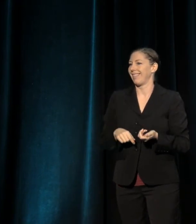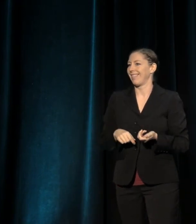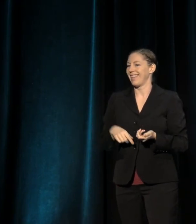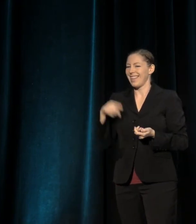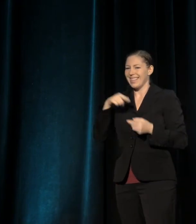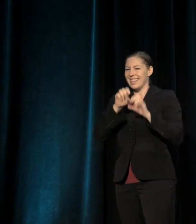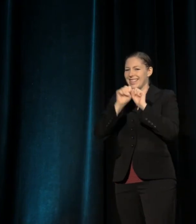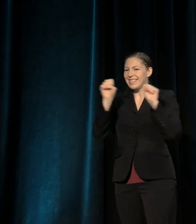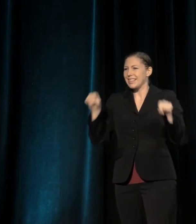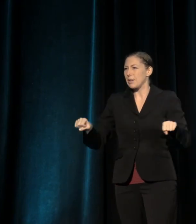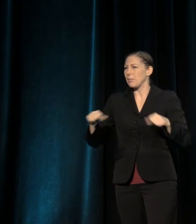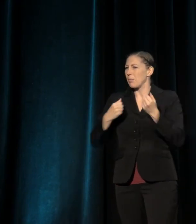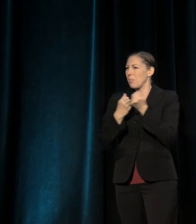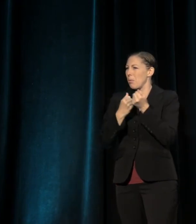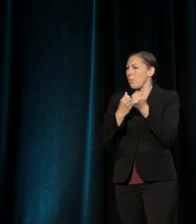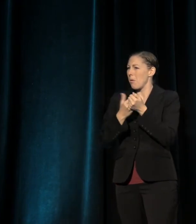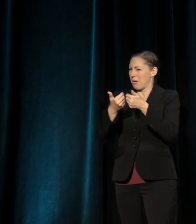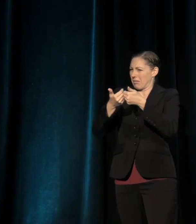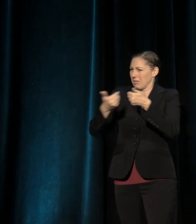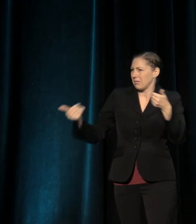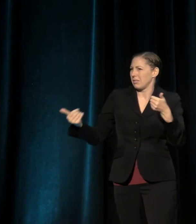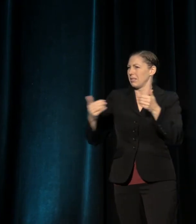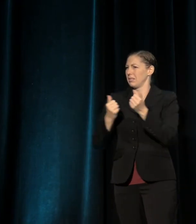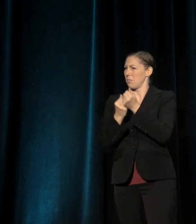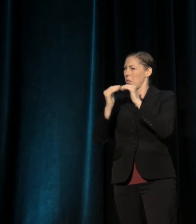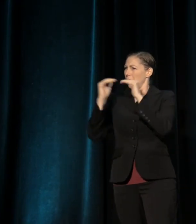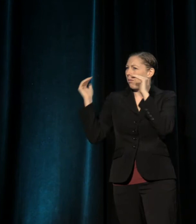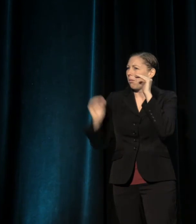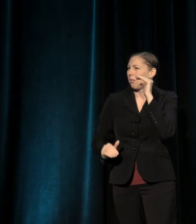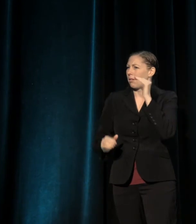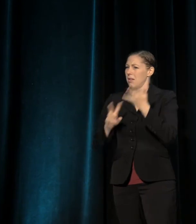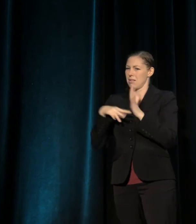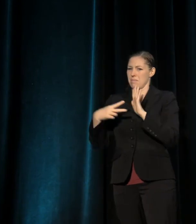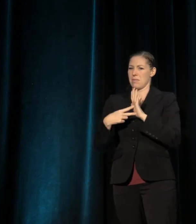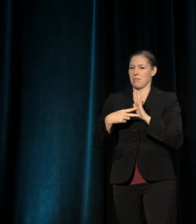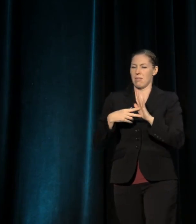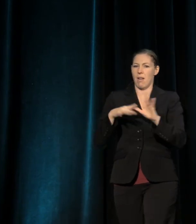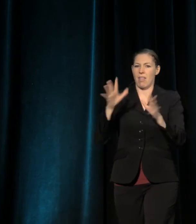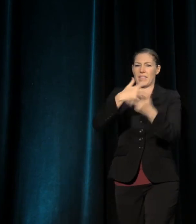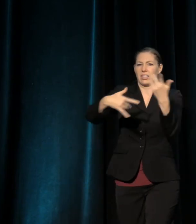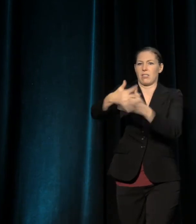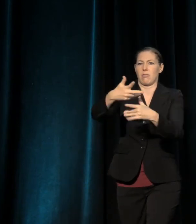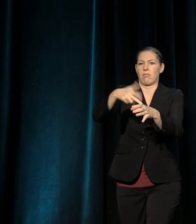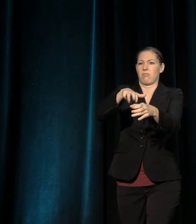complete and total withdrawal from the social, from almost every kind of tying responsibility.